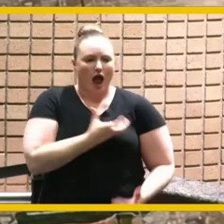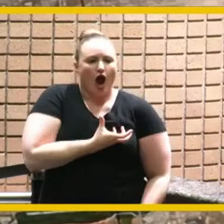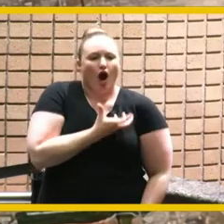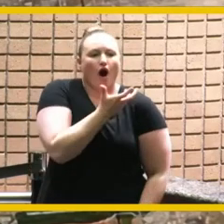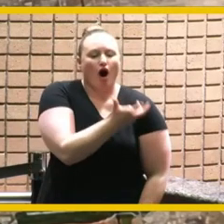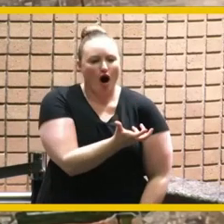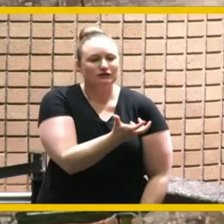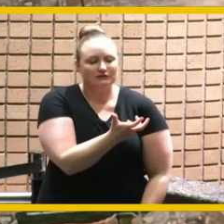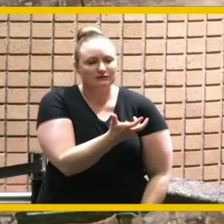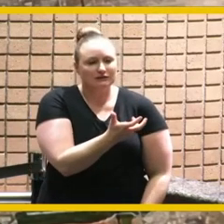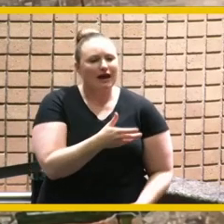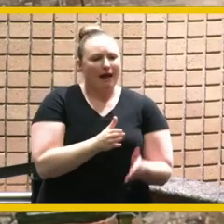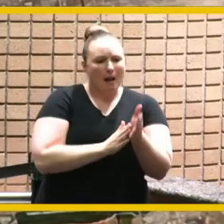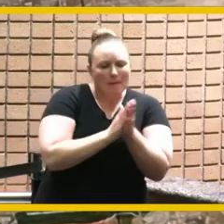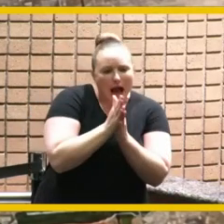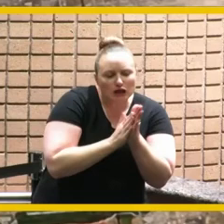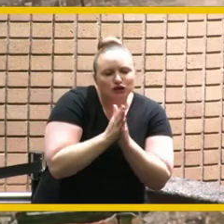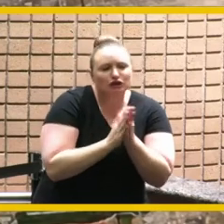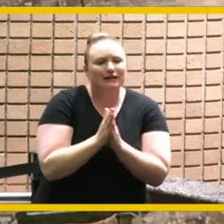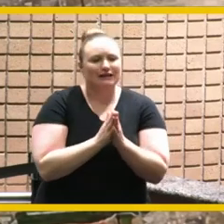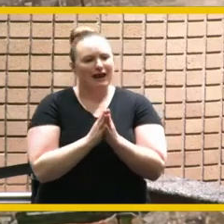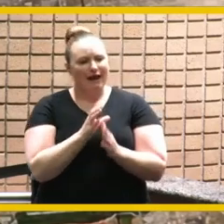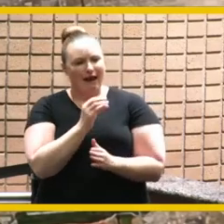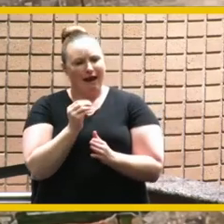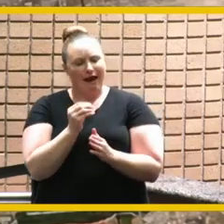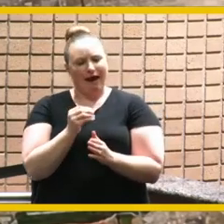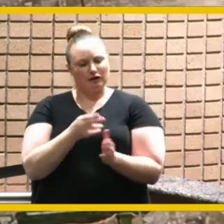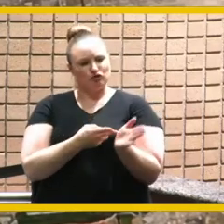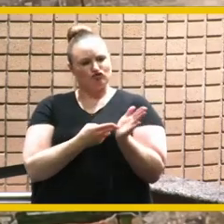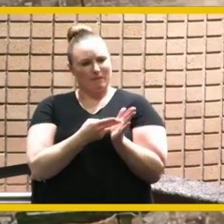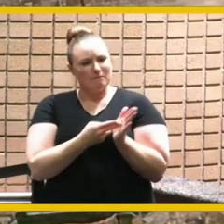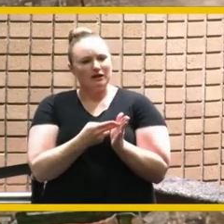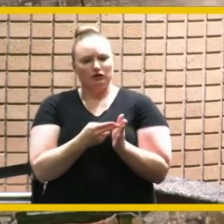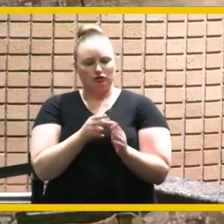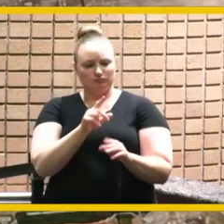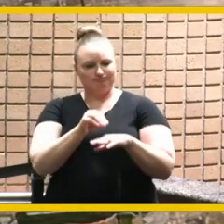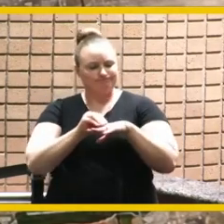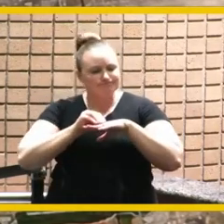and the passion and the credibility to make change in our community and we really feel like we found